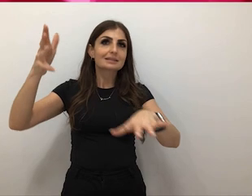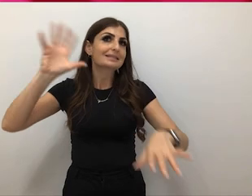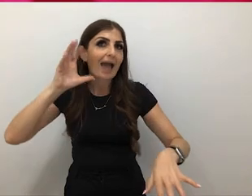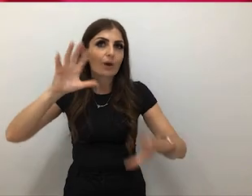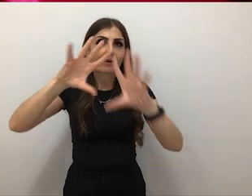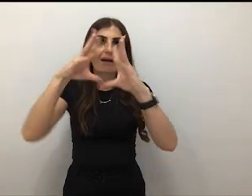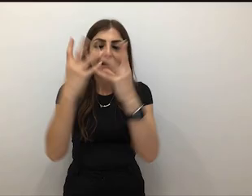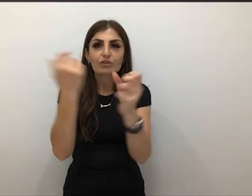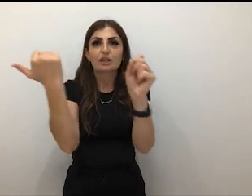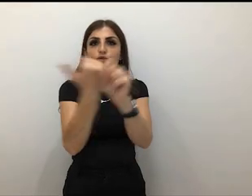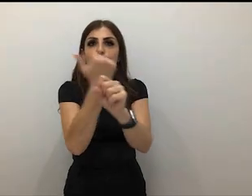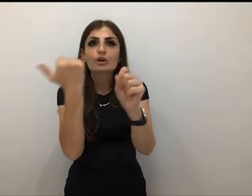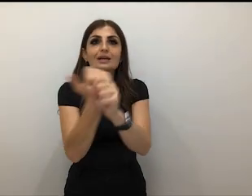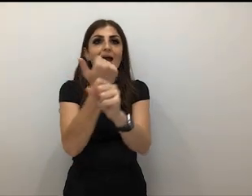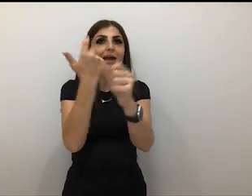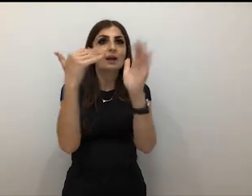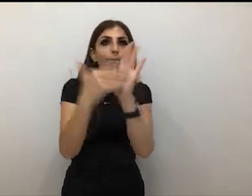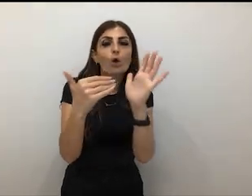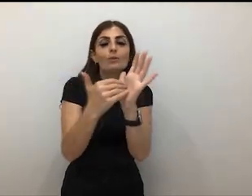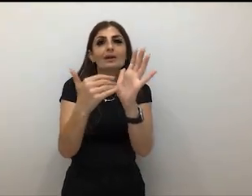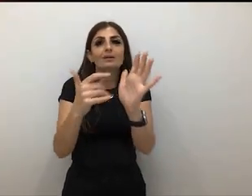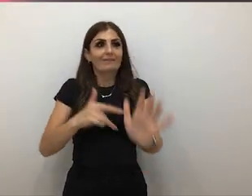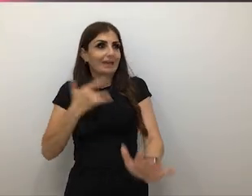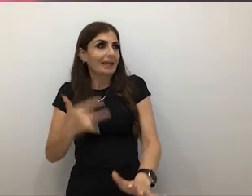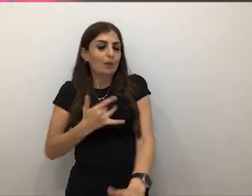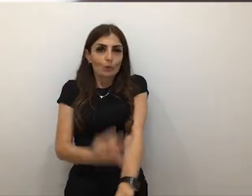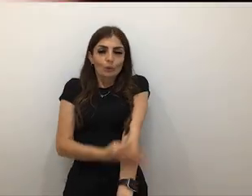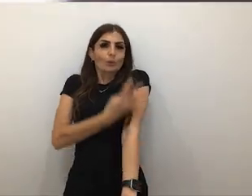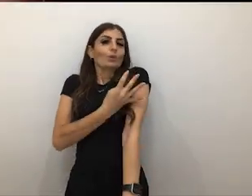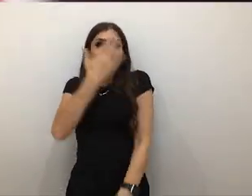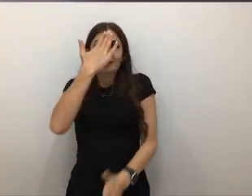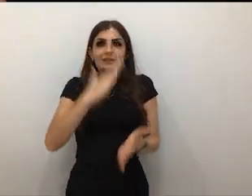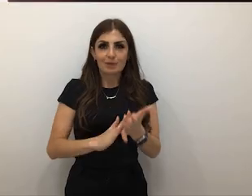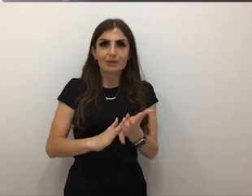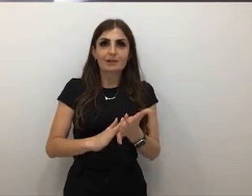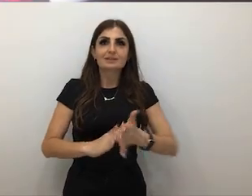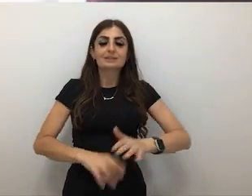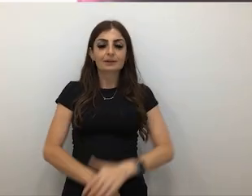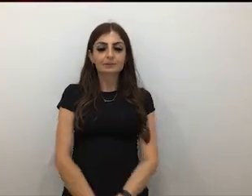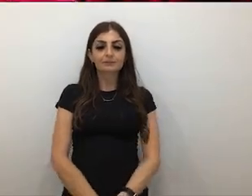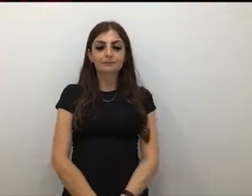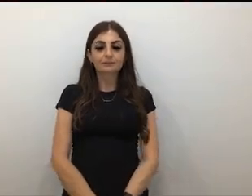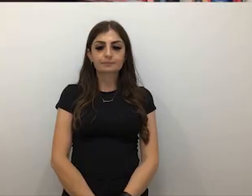and a feeling and an experience to signify this changeover.